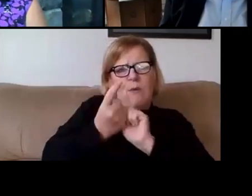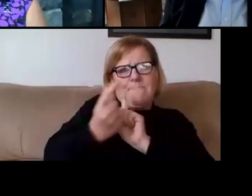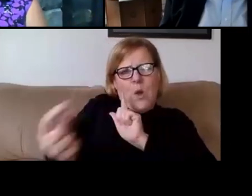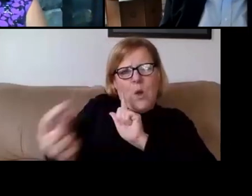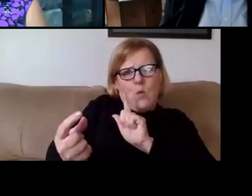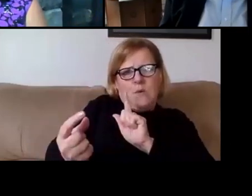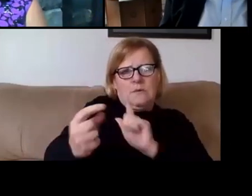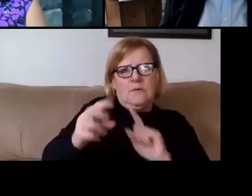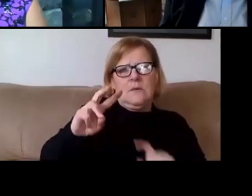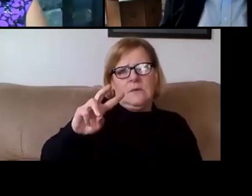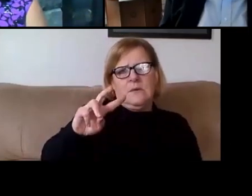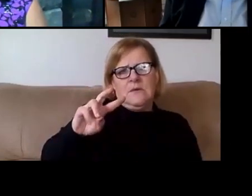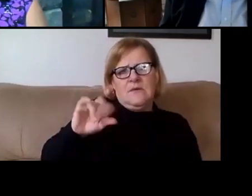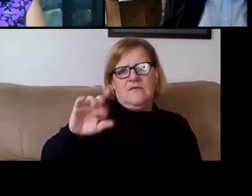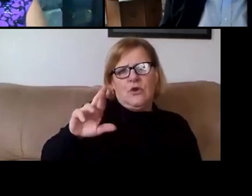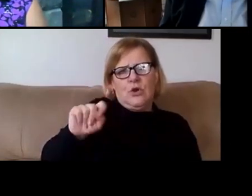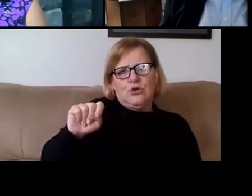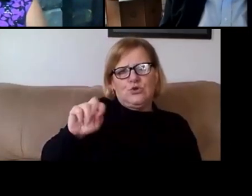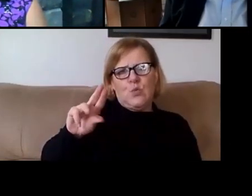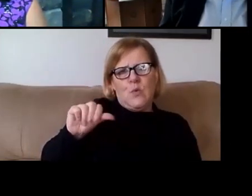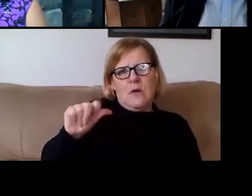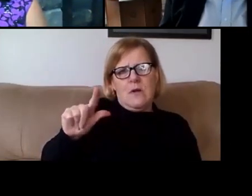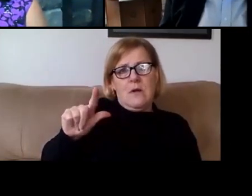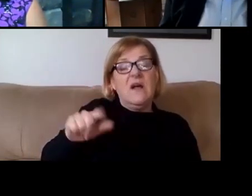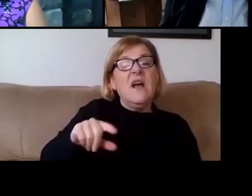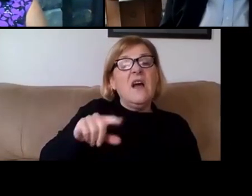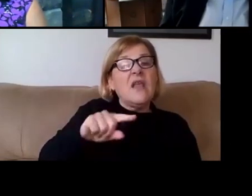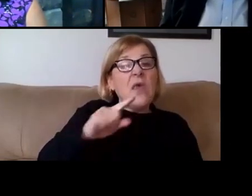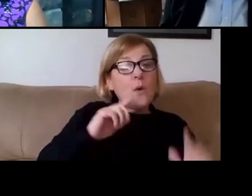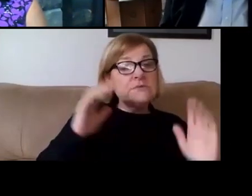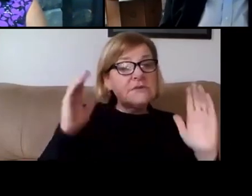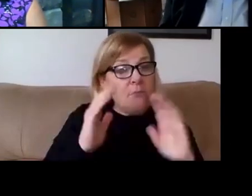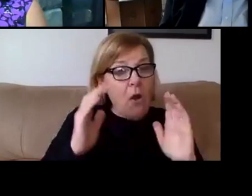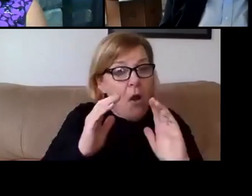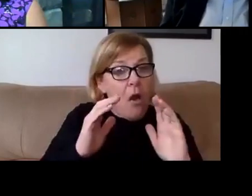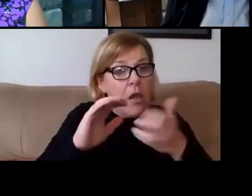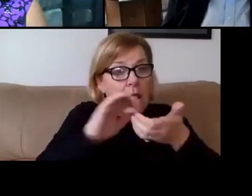And so, those kinds of smaller collaborative activities